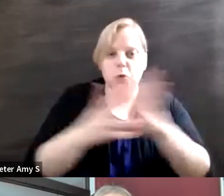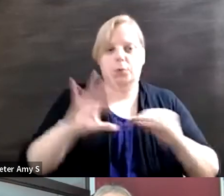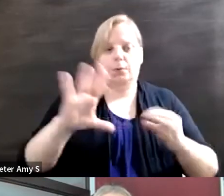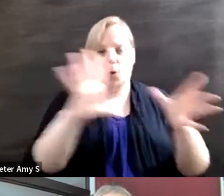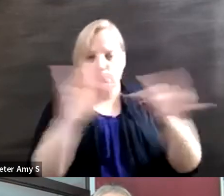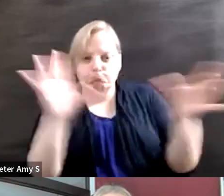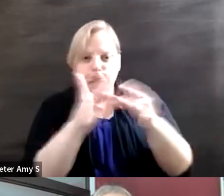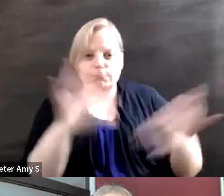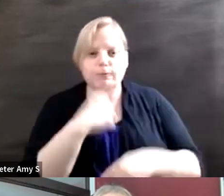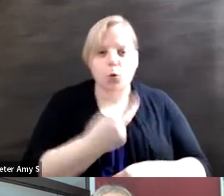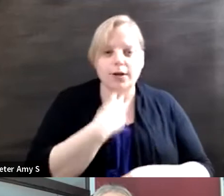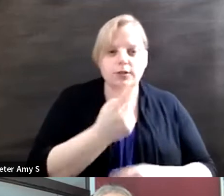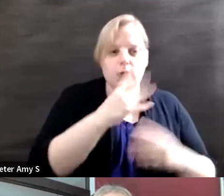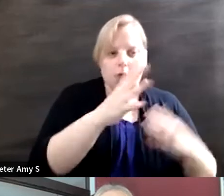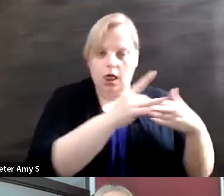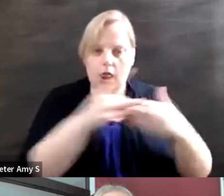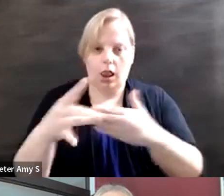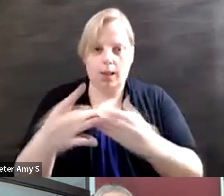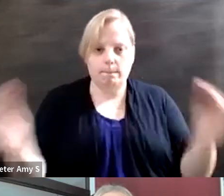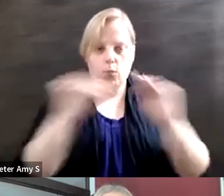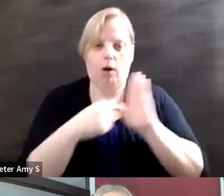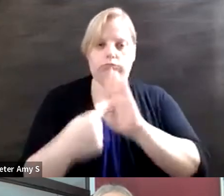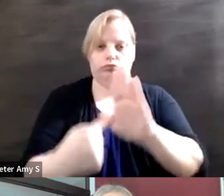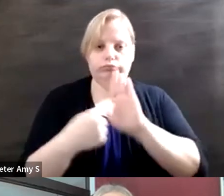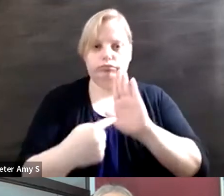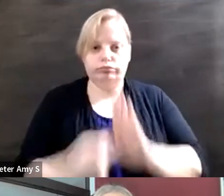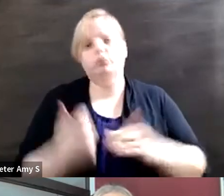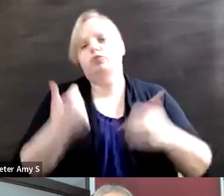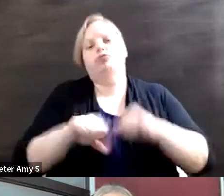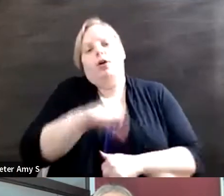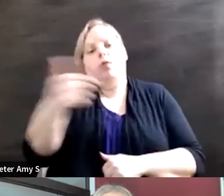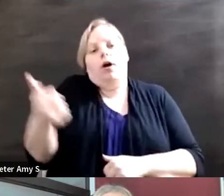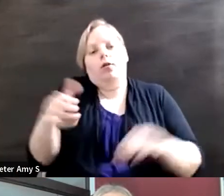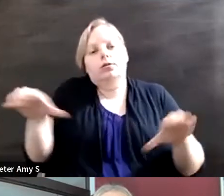we're trying to do more of that. I've other work like it including some Palestinian work